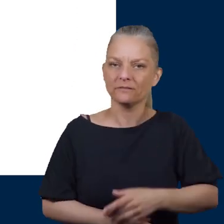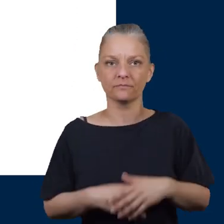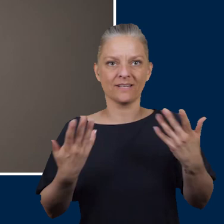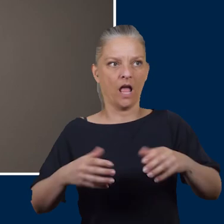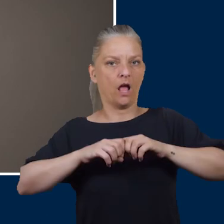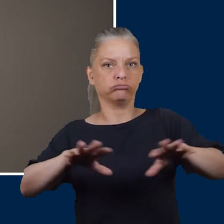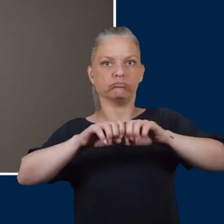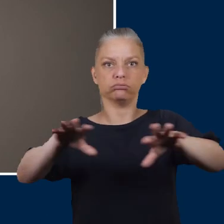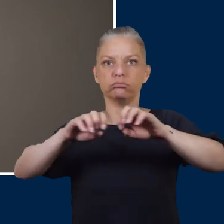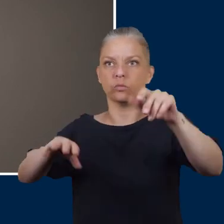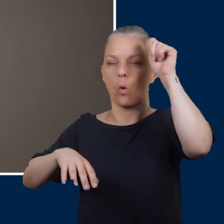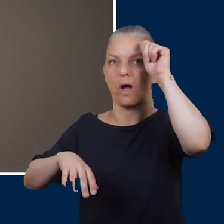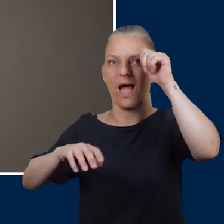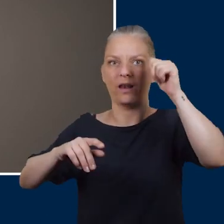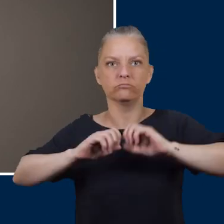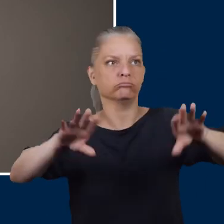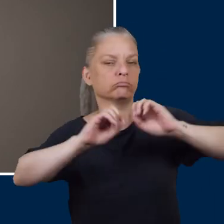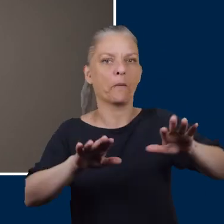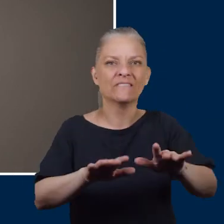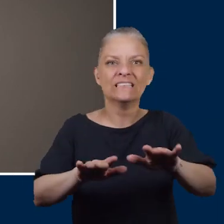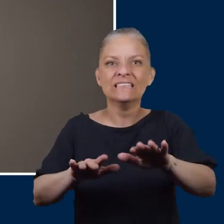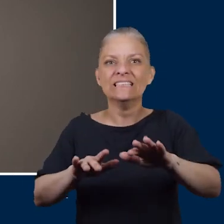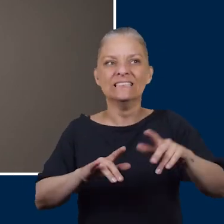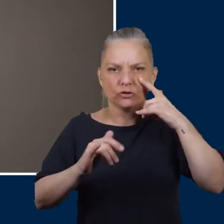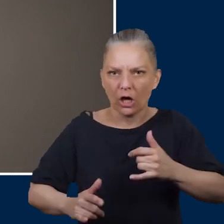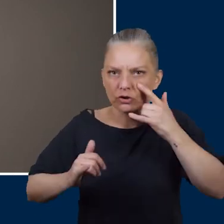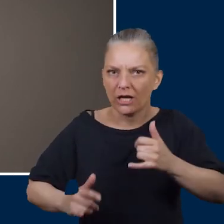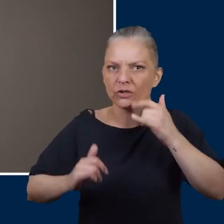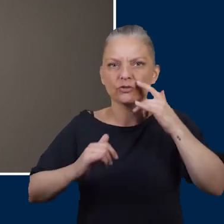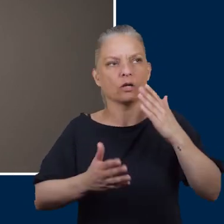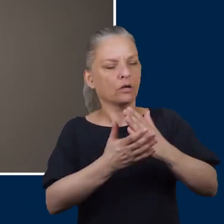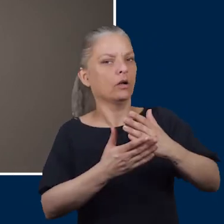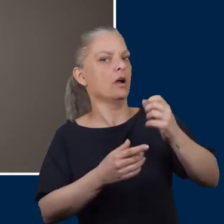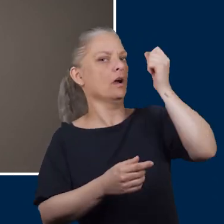Having increased awareness of your feet which is done by checking your feet daily and being aware